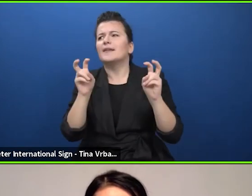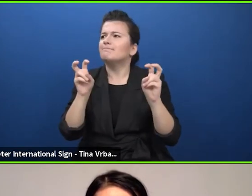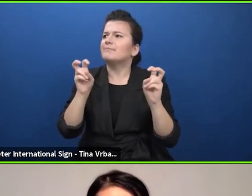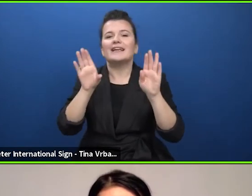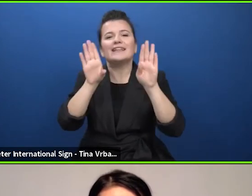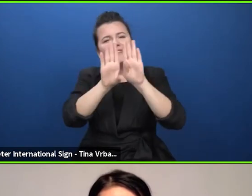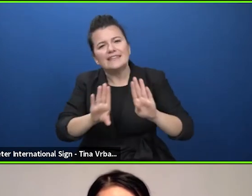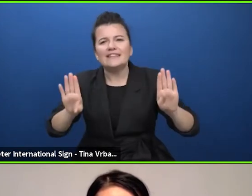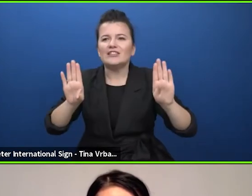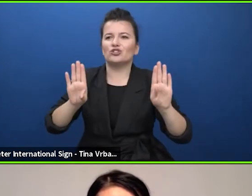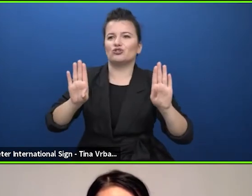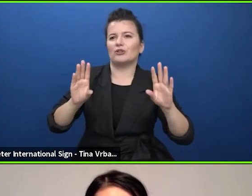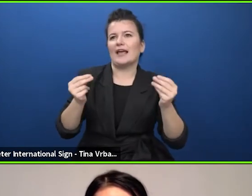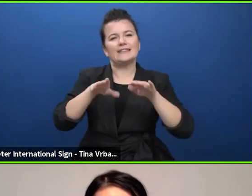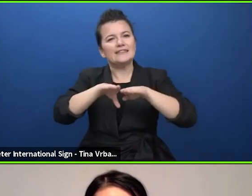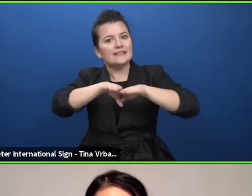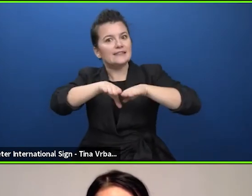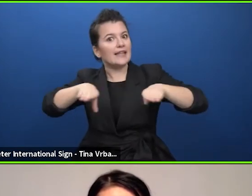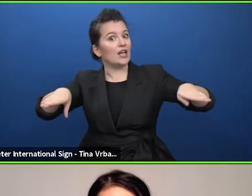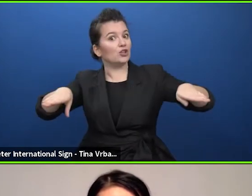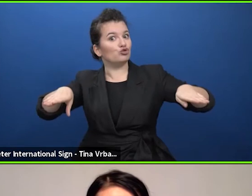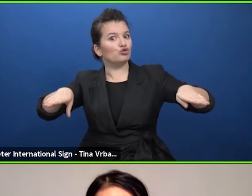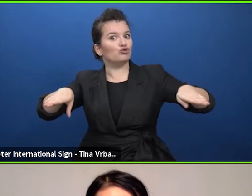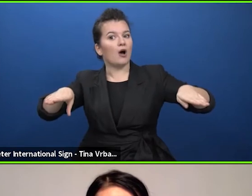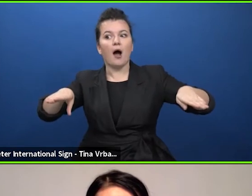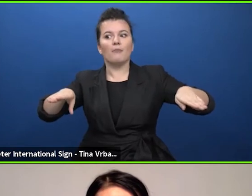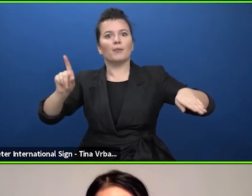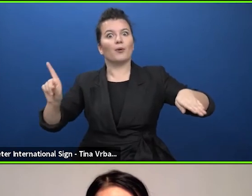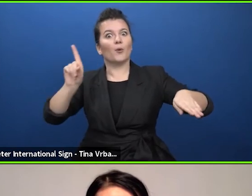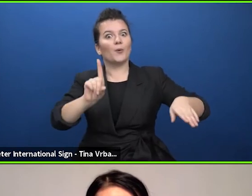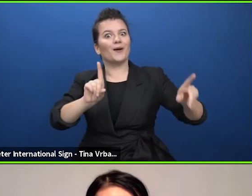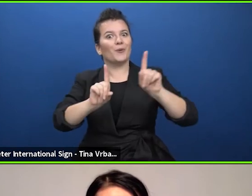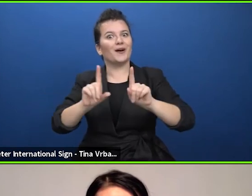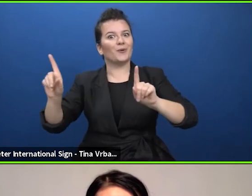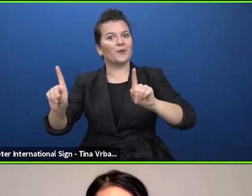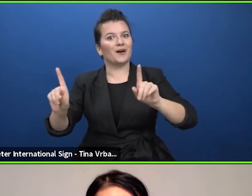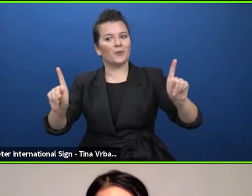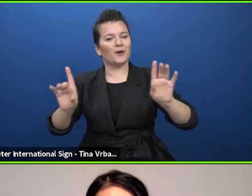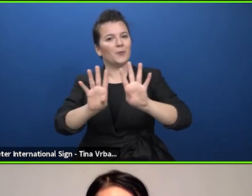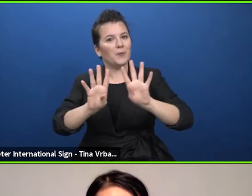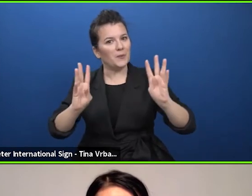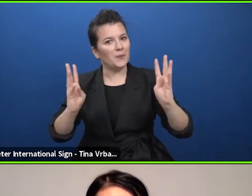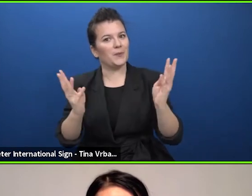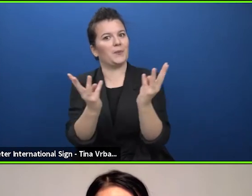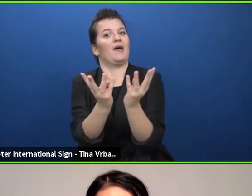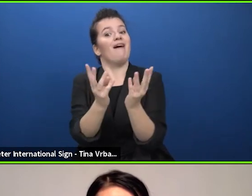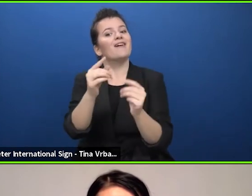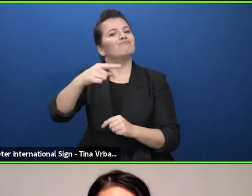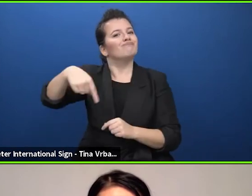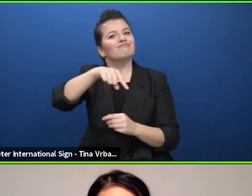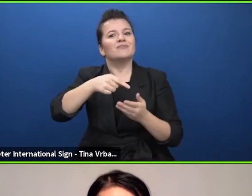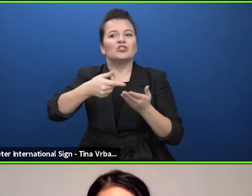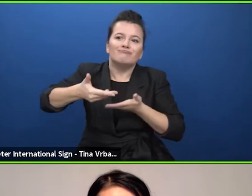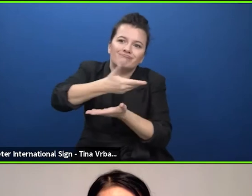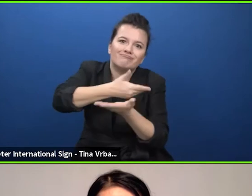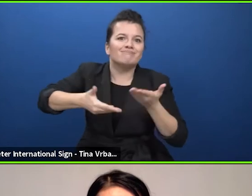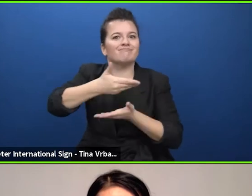to a stage, would be a very welcome space for exchange in Europe as it doesn't exist